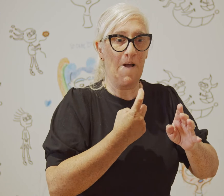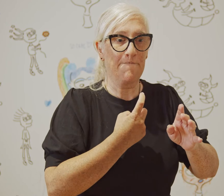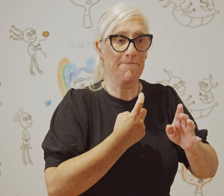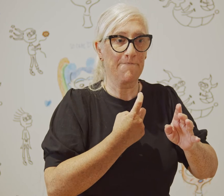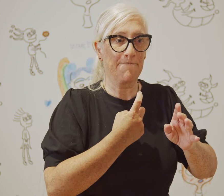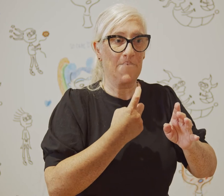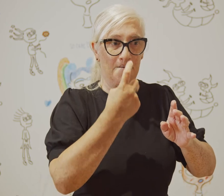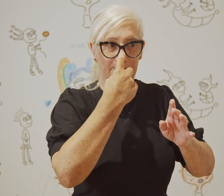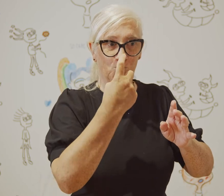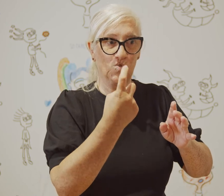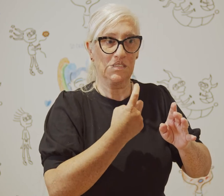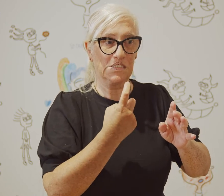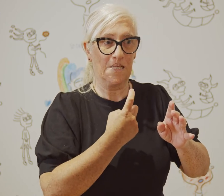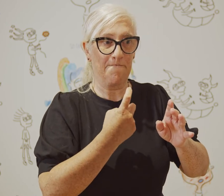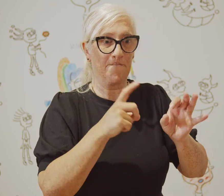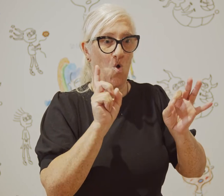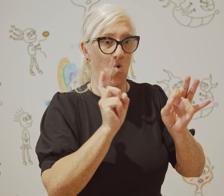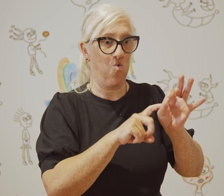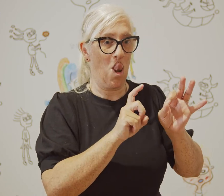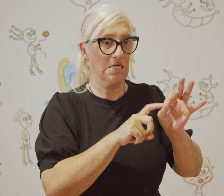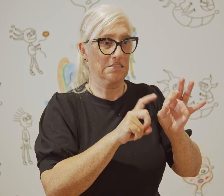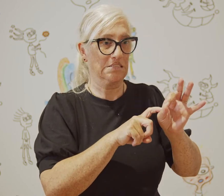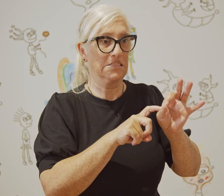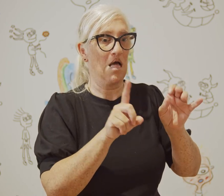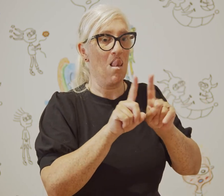I want to create museum quality work.